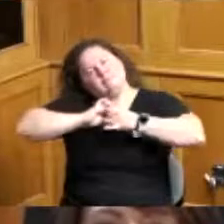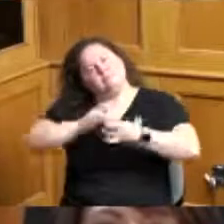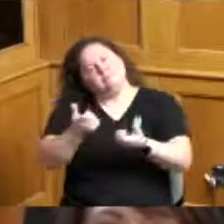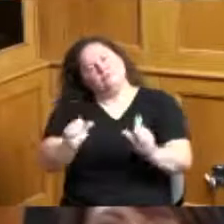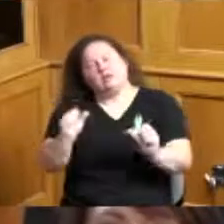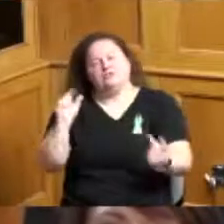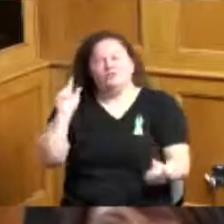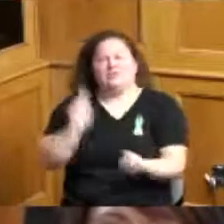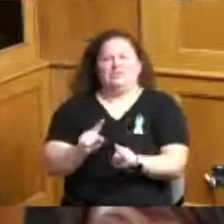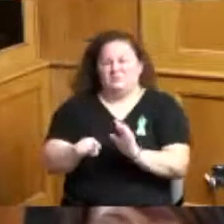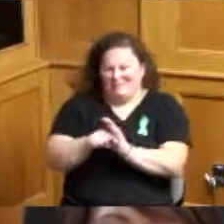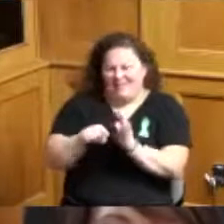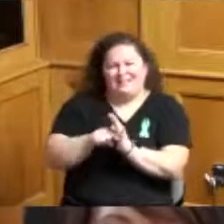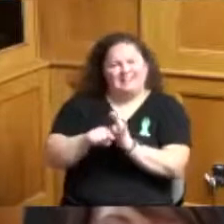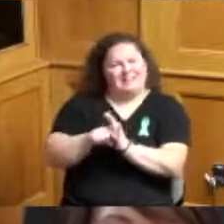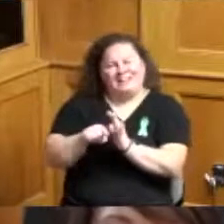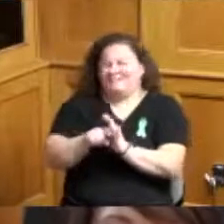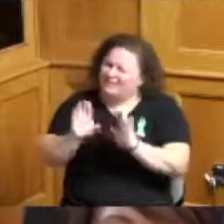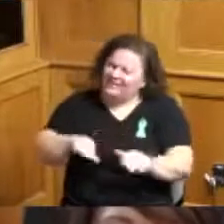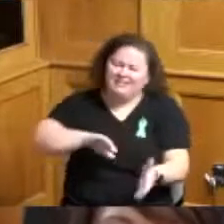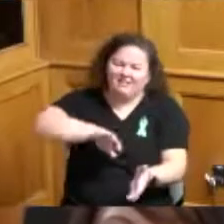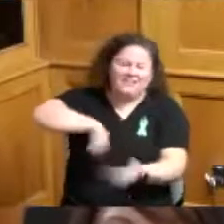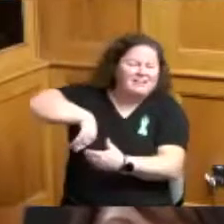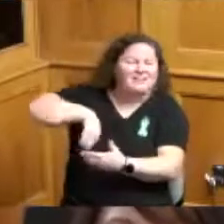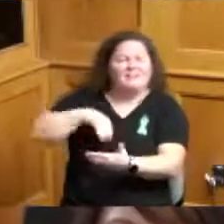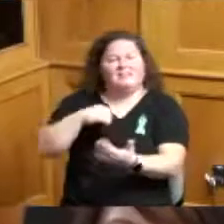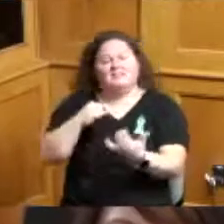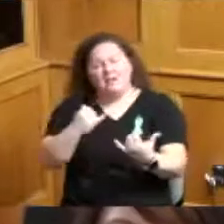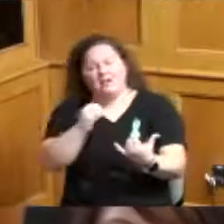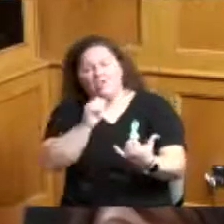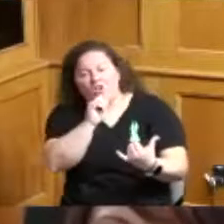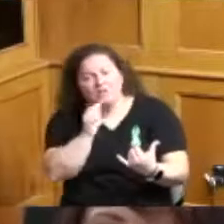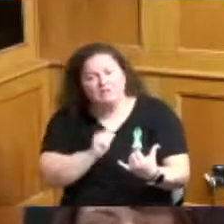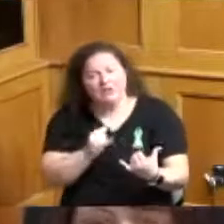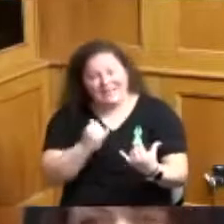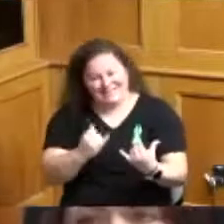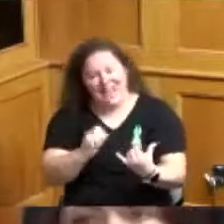suffer from substance abuse when they are ready to get treatment they feel safe to reach out